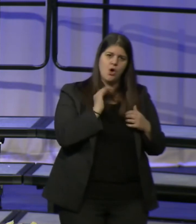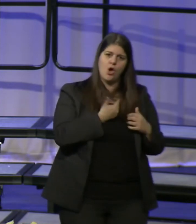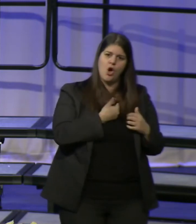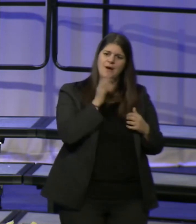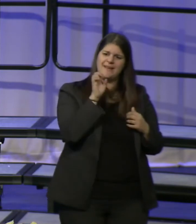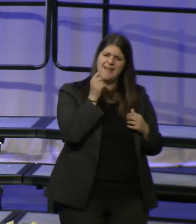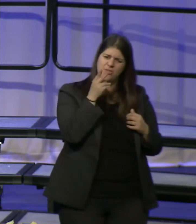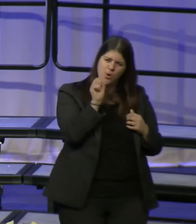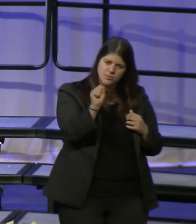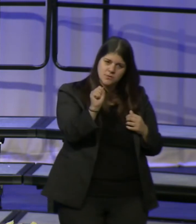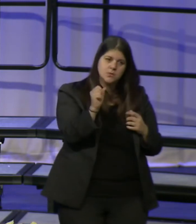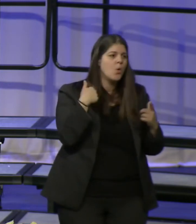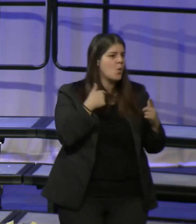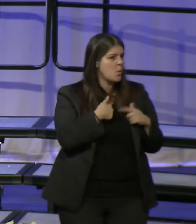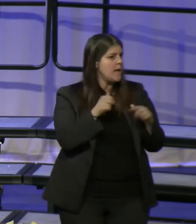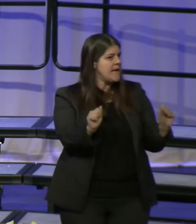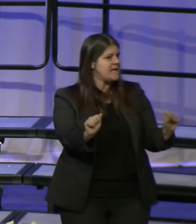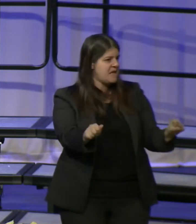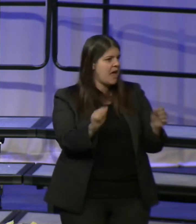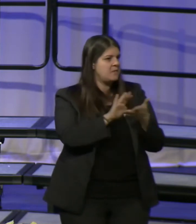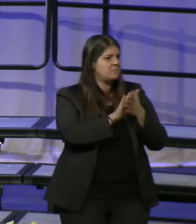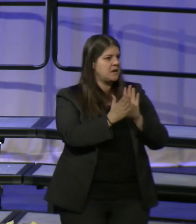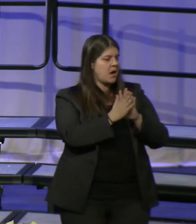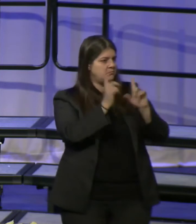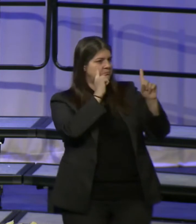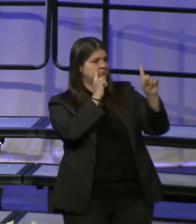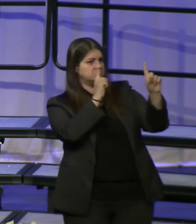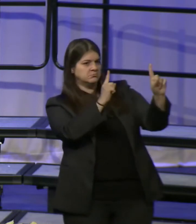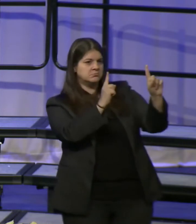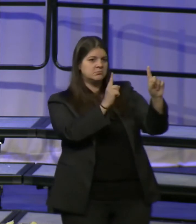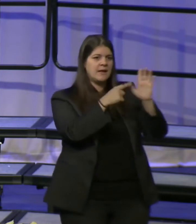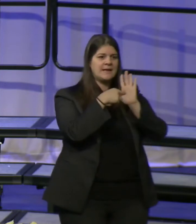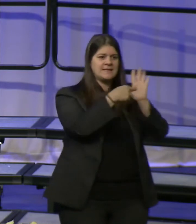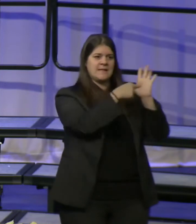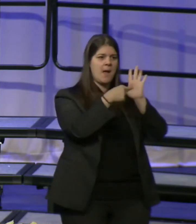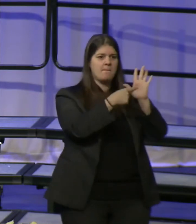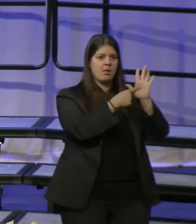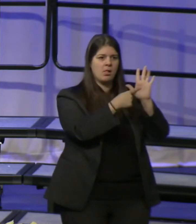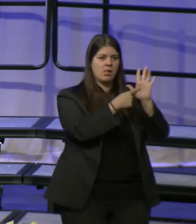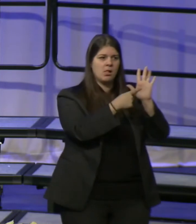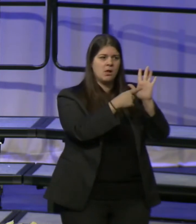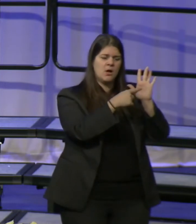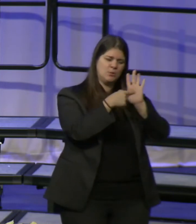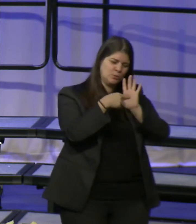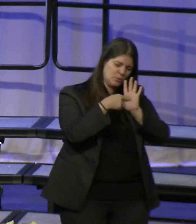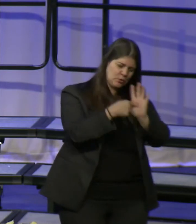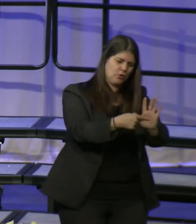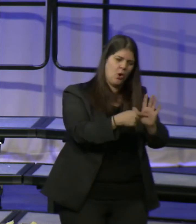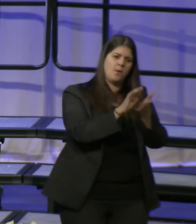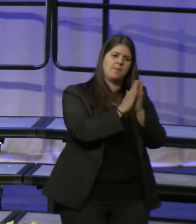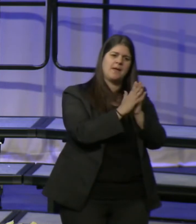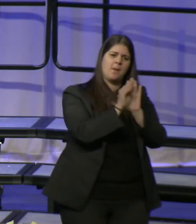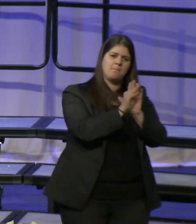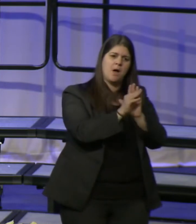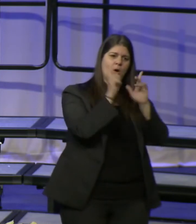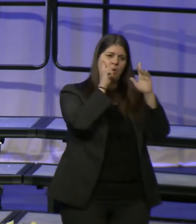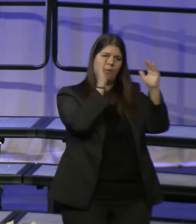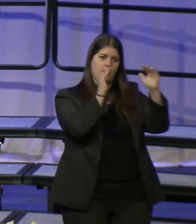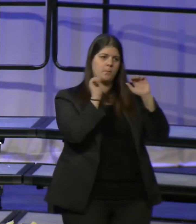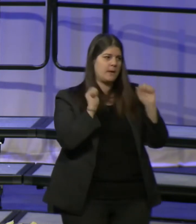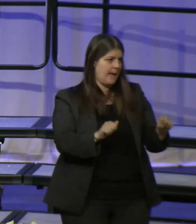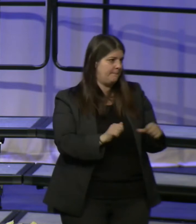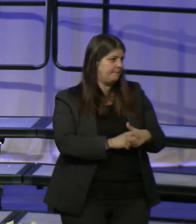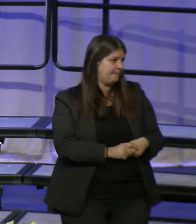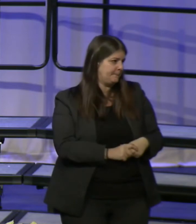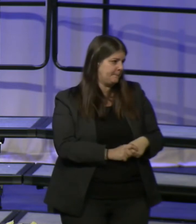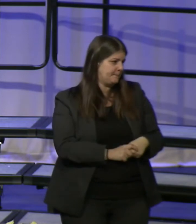we can be a beacon of light brightly shining as a model of hope. At this important juncture,